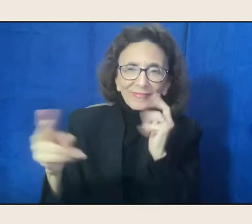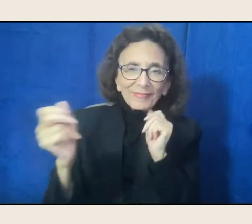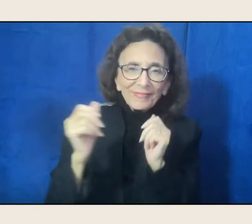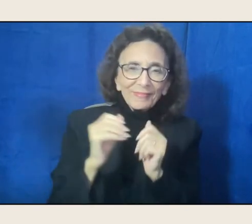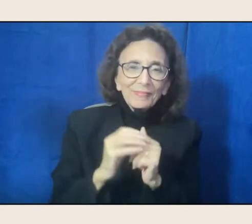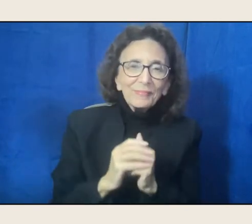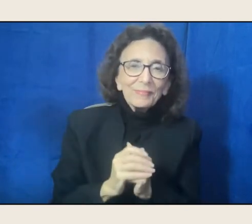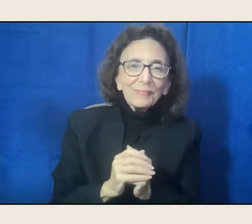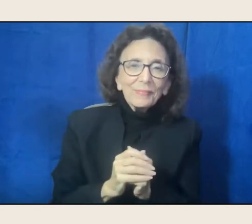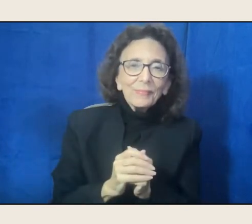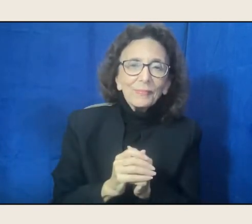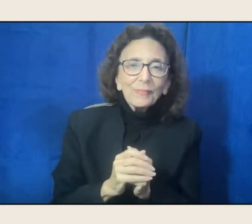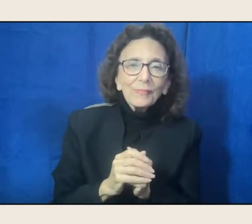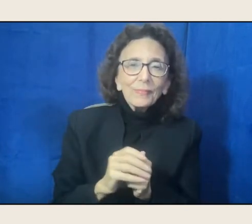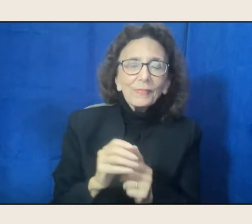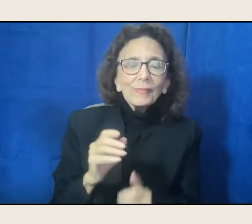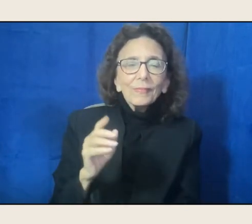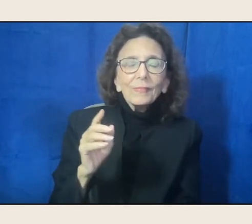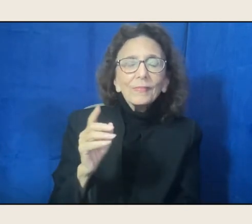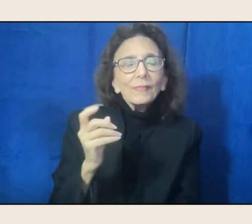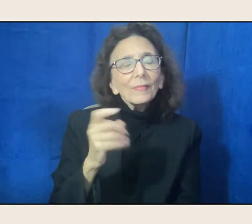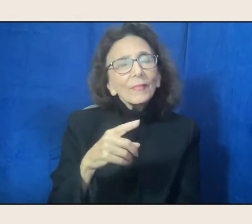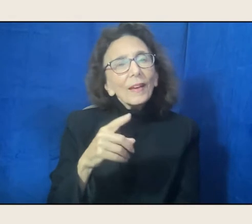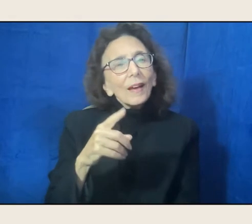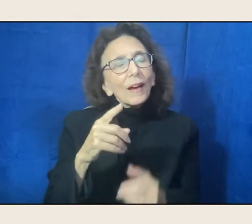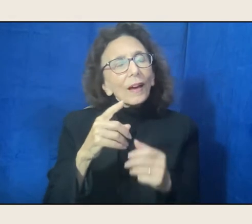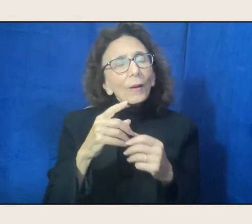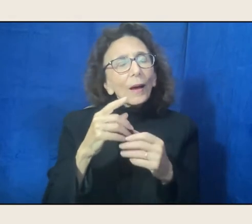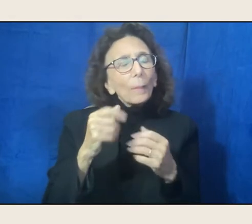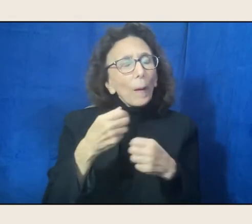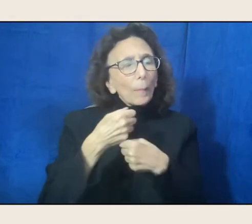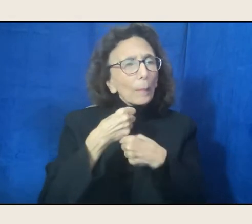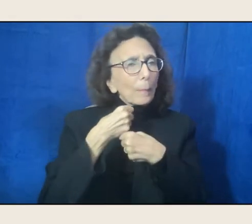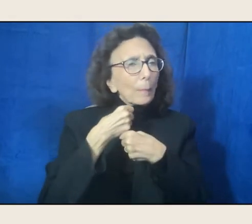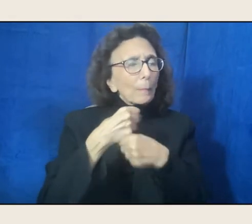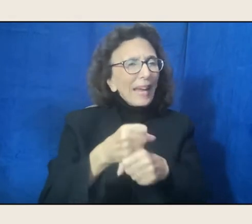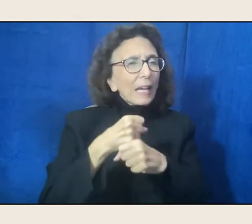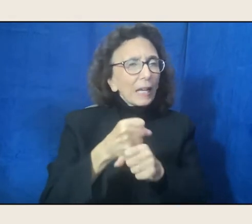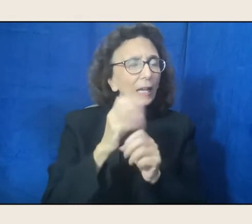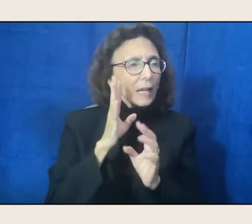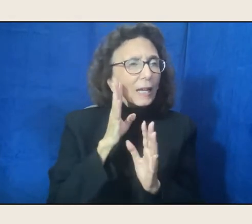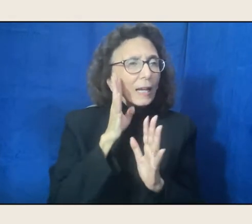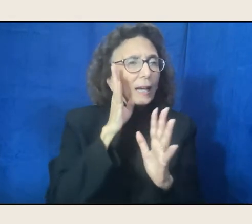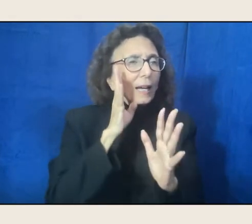And what about then making language, or making with language?